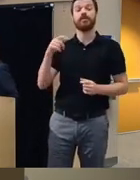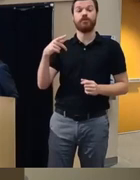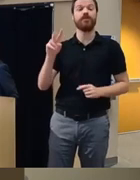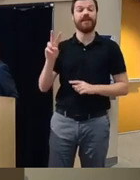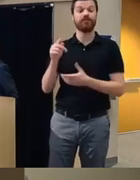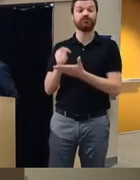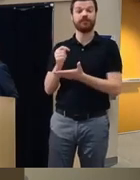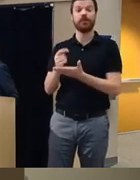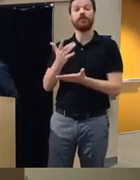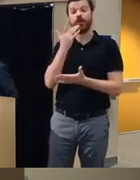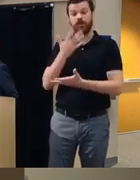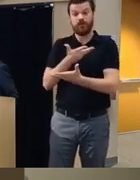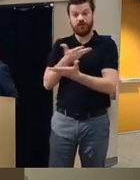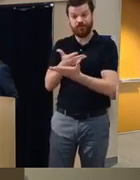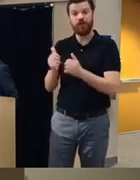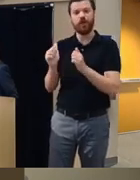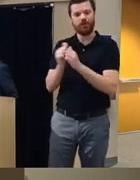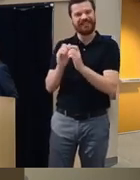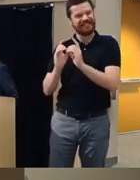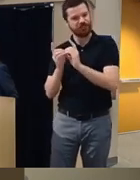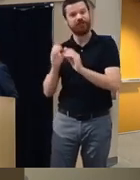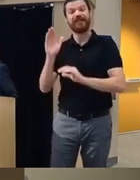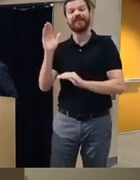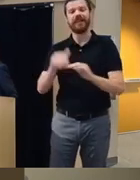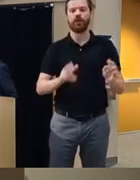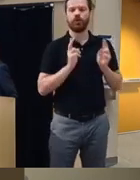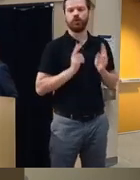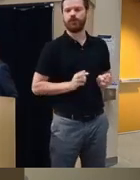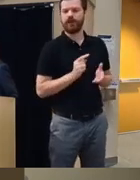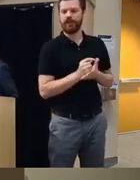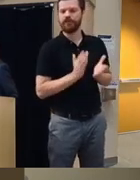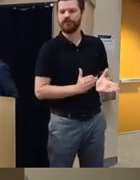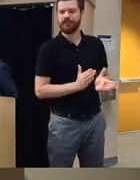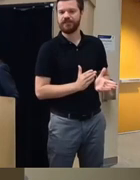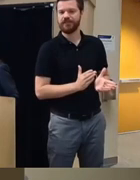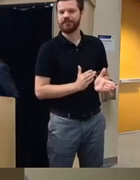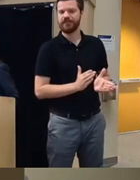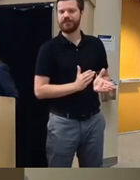prefer interacting with avatars and digital platforms over Human by freed Freed at all's